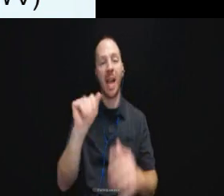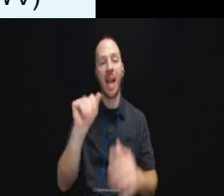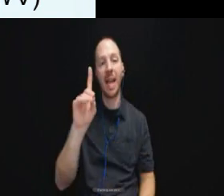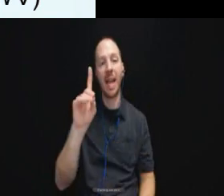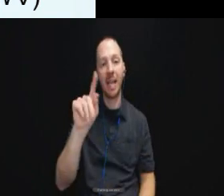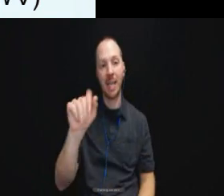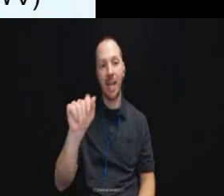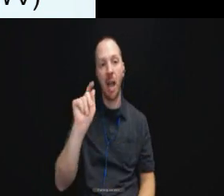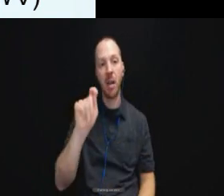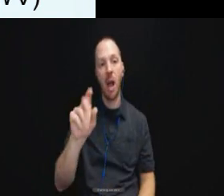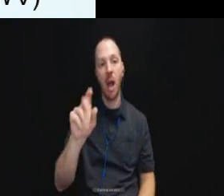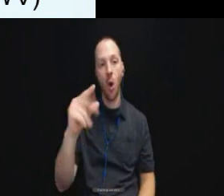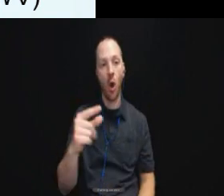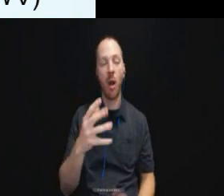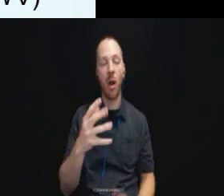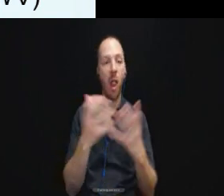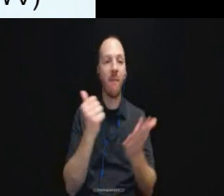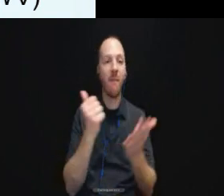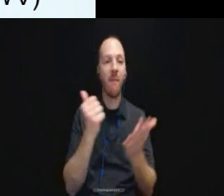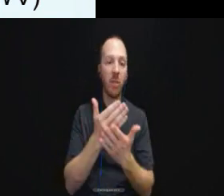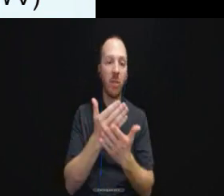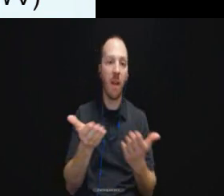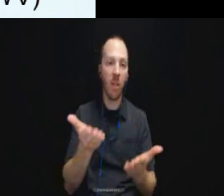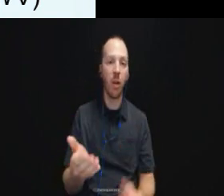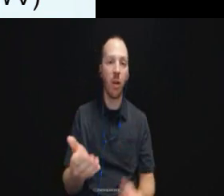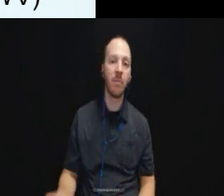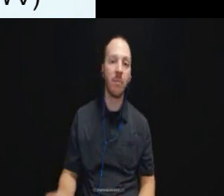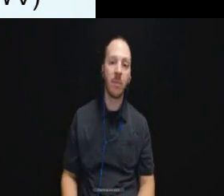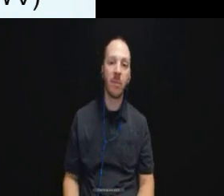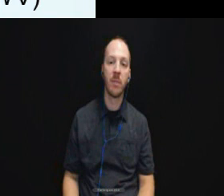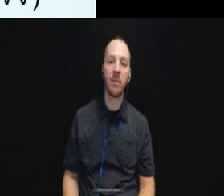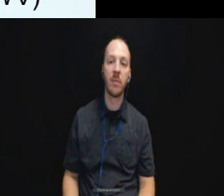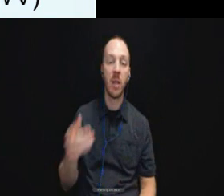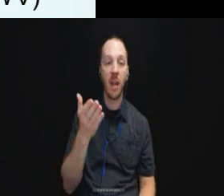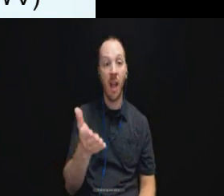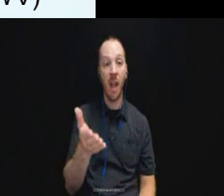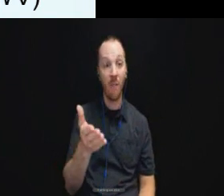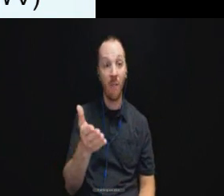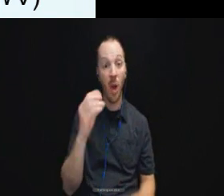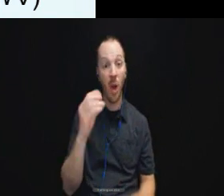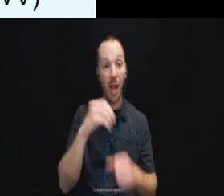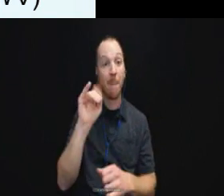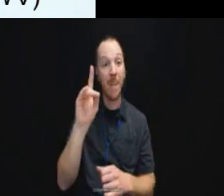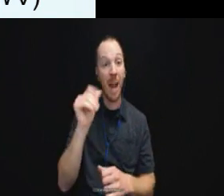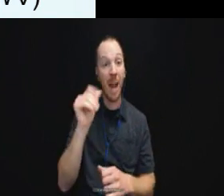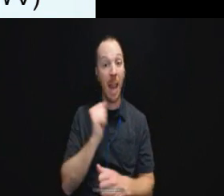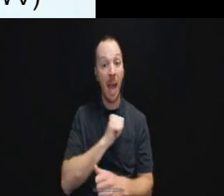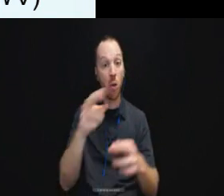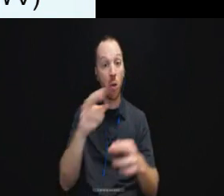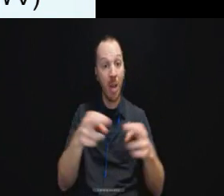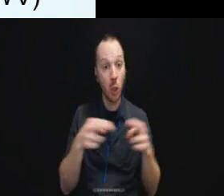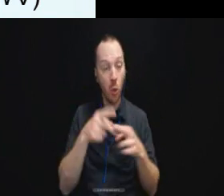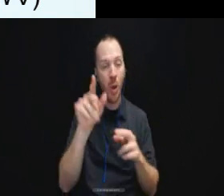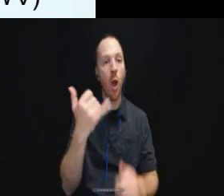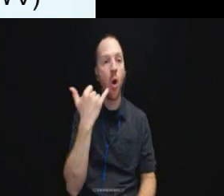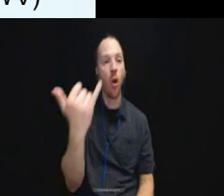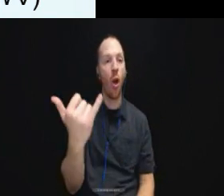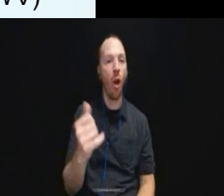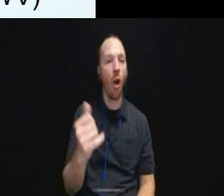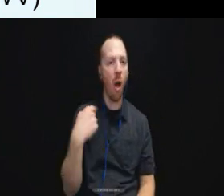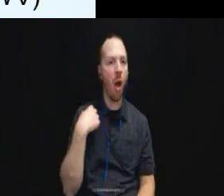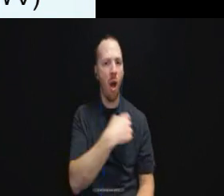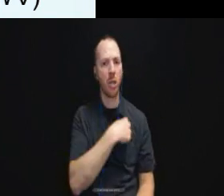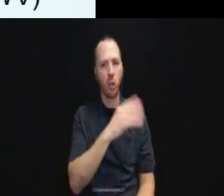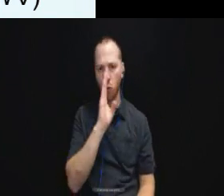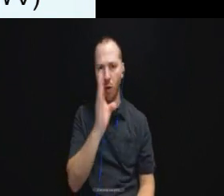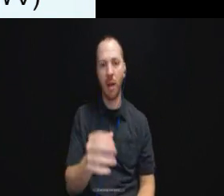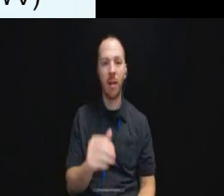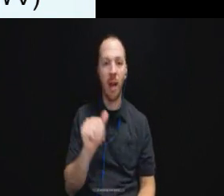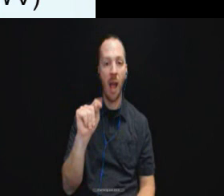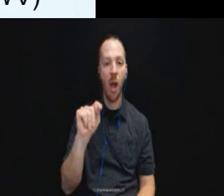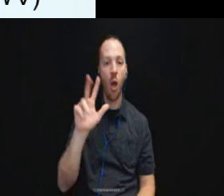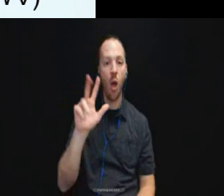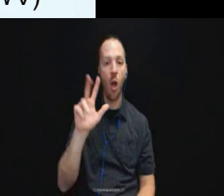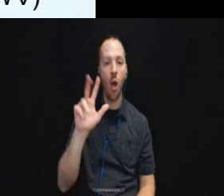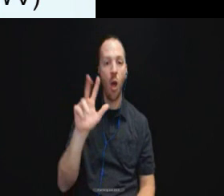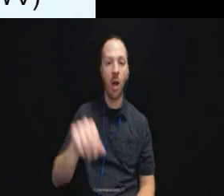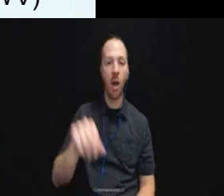If you are in the MidAtlantic region you can call us directly at 301 217 0124.